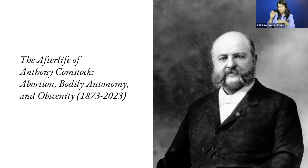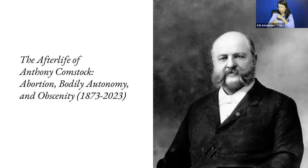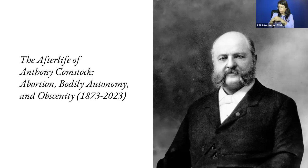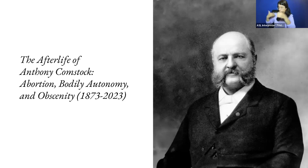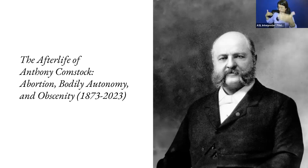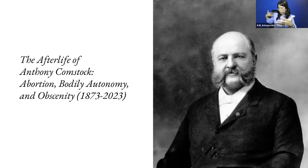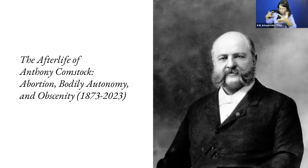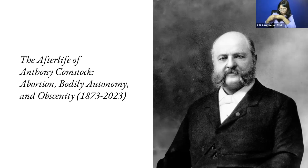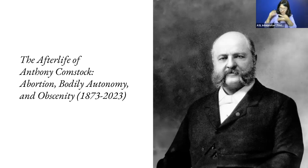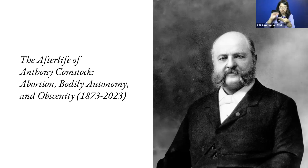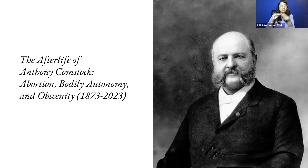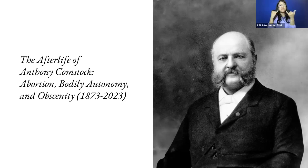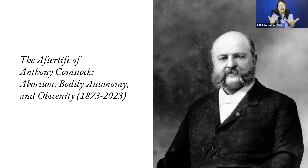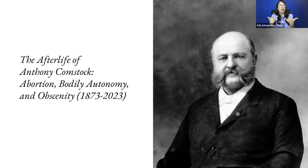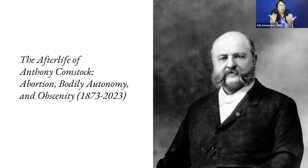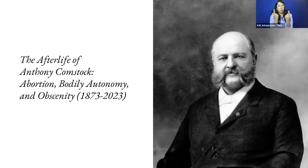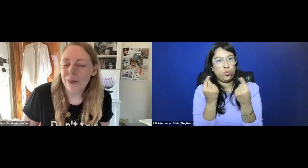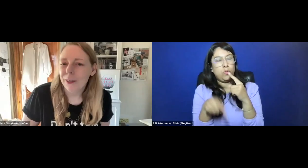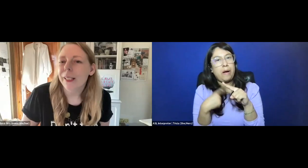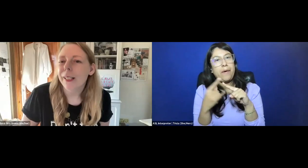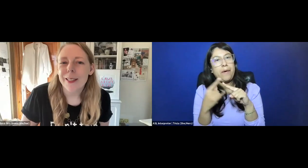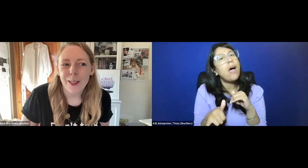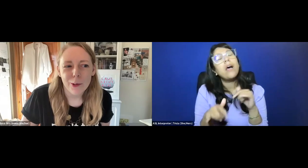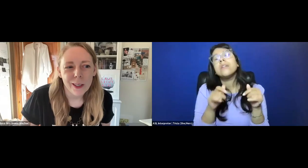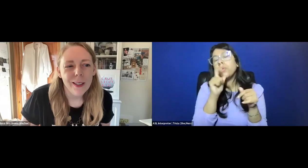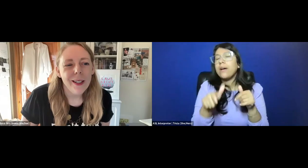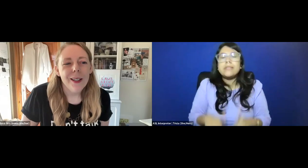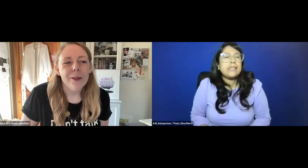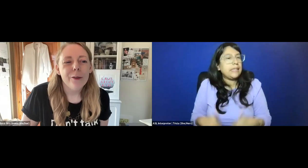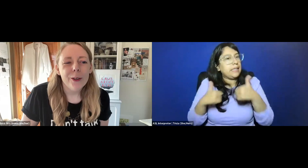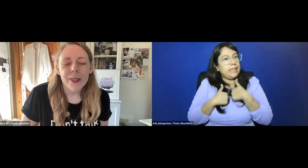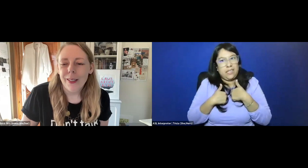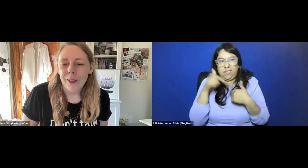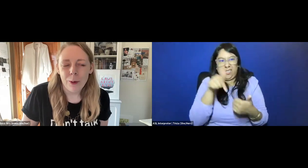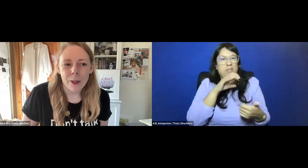and hopefully you're thinking, what should we do about this? We don't have to live like this anymore.